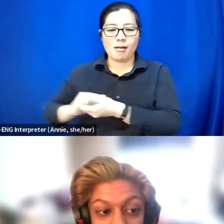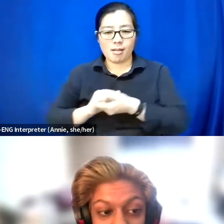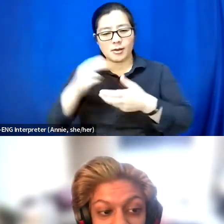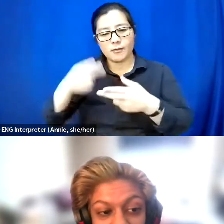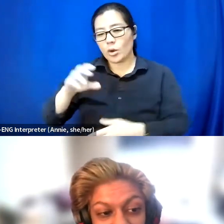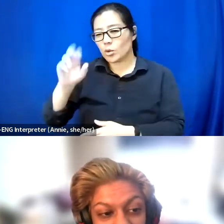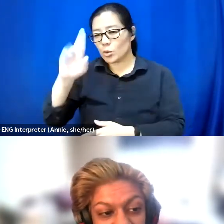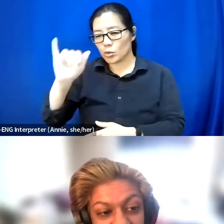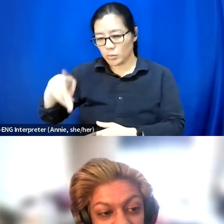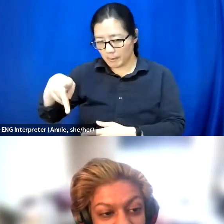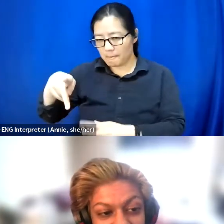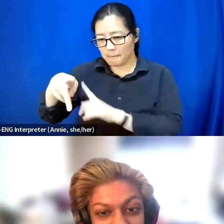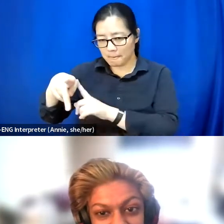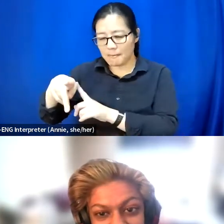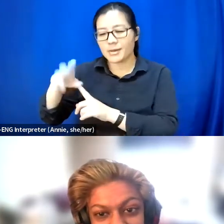That's C-R-I-P.